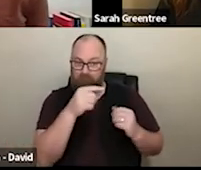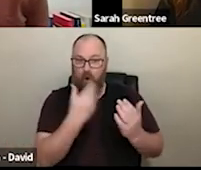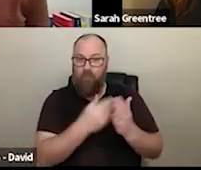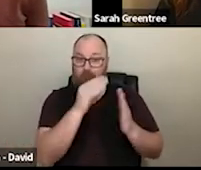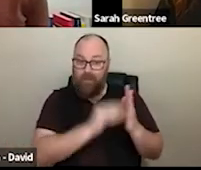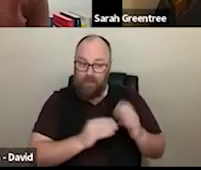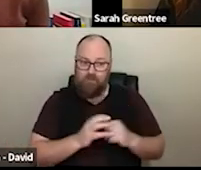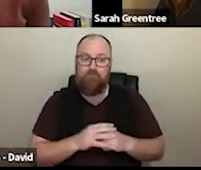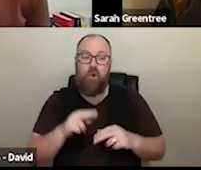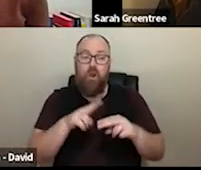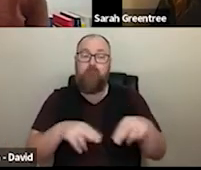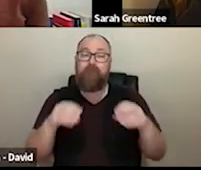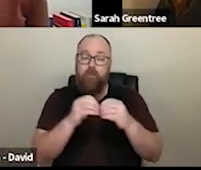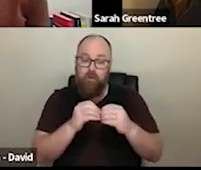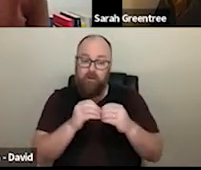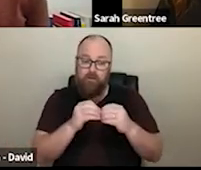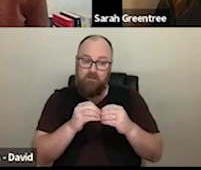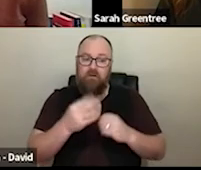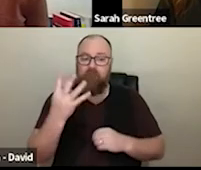those expressions of interest. We anticipate in early June we will notify the On the website in February, on the fourteenth, is the closing date for those expressions